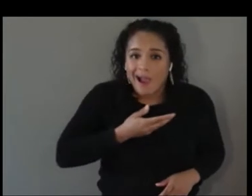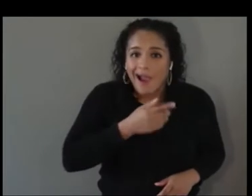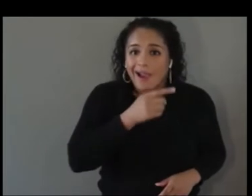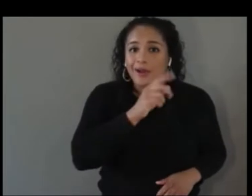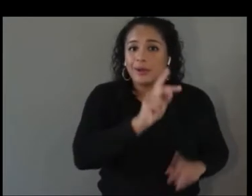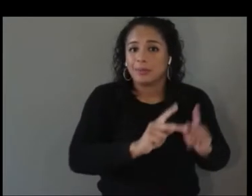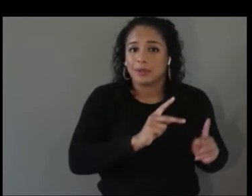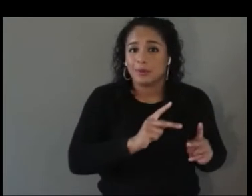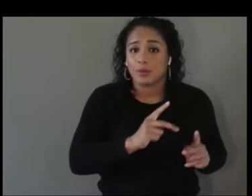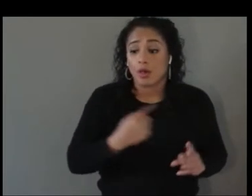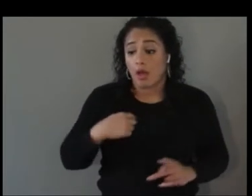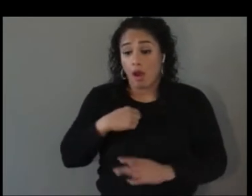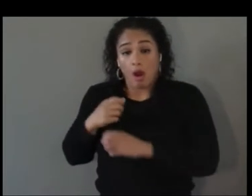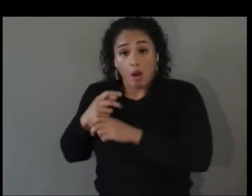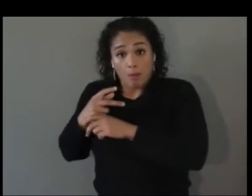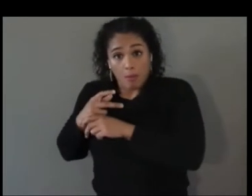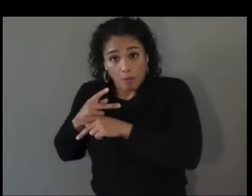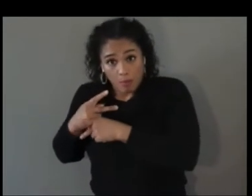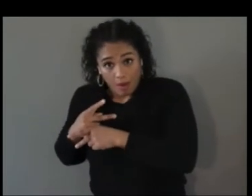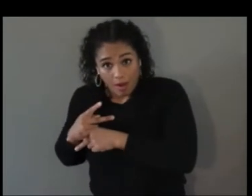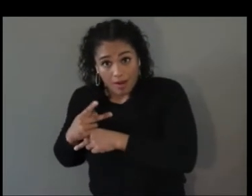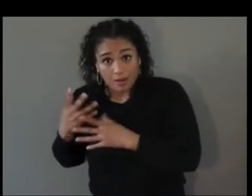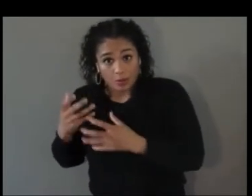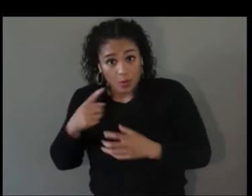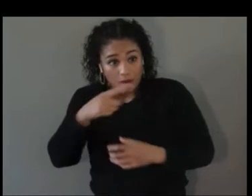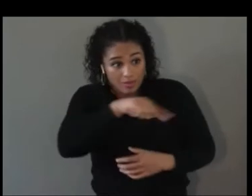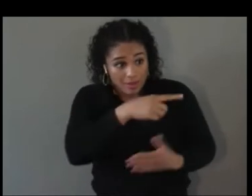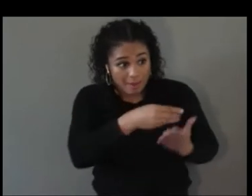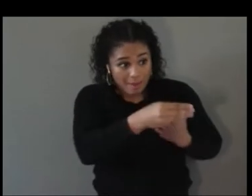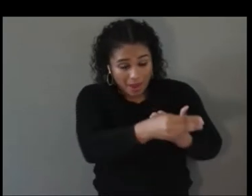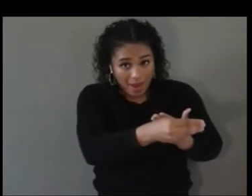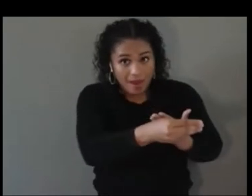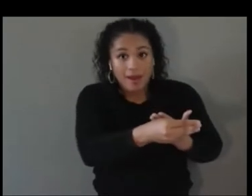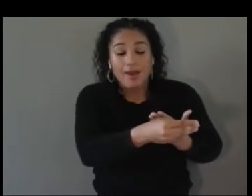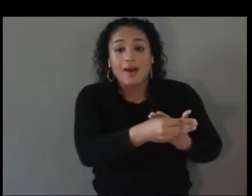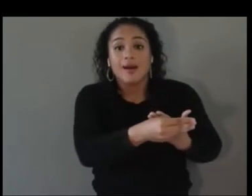And if it's being built by communities of color, and look, ecosystems are not hardware and